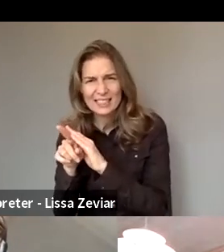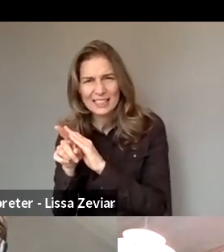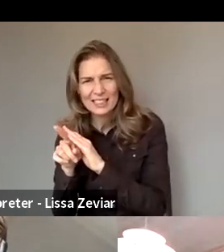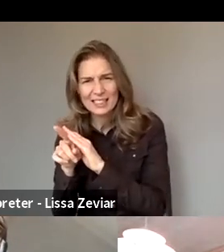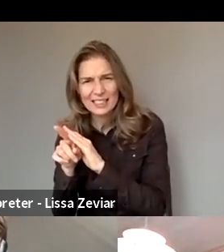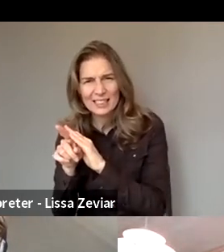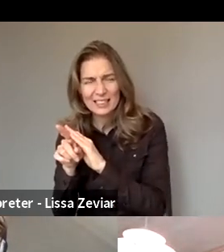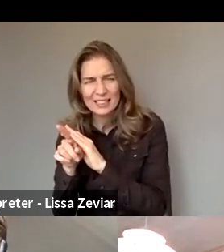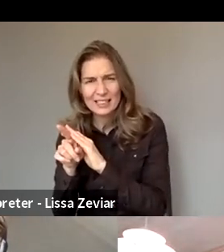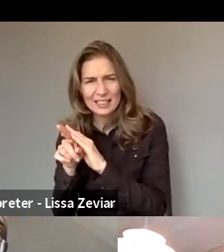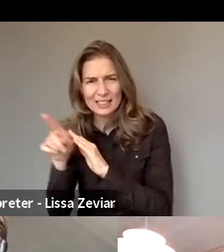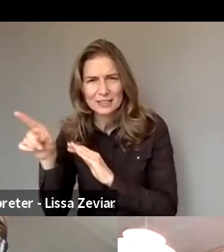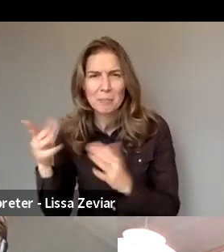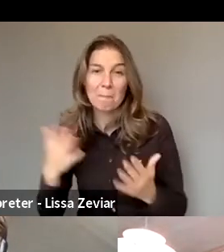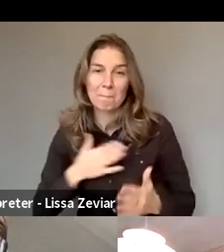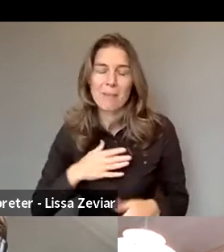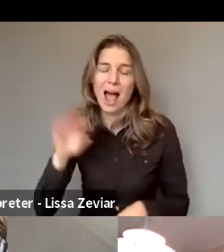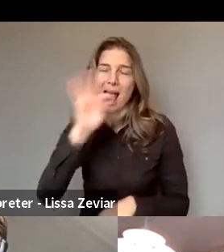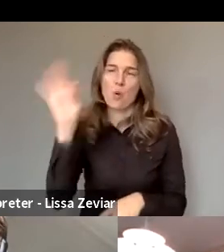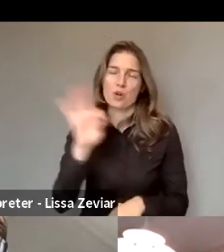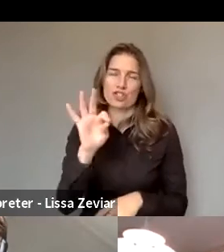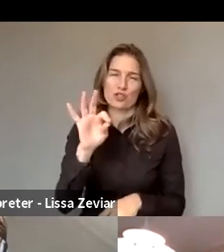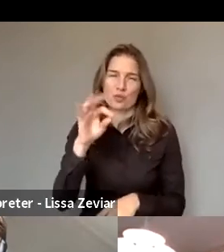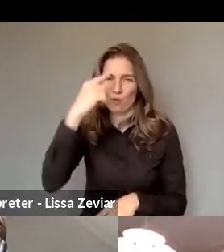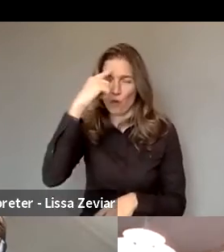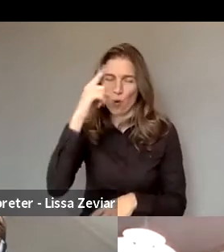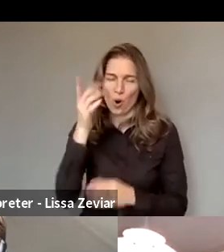because my question is for her. The question was,